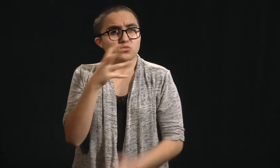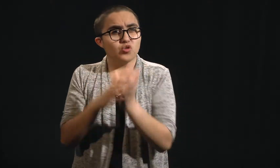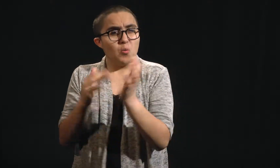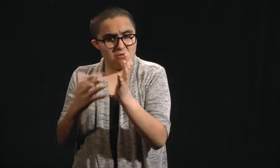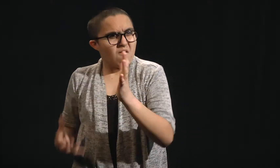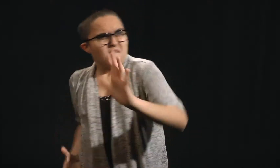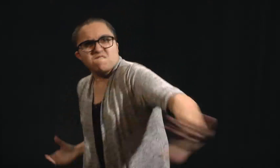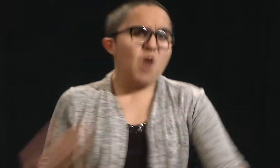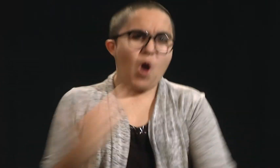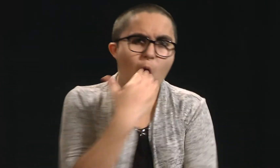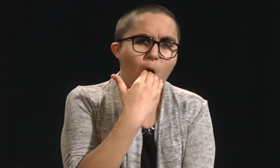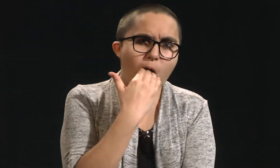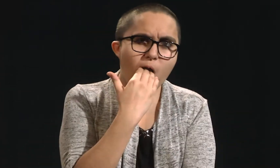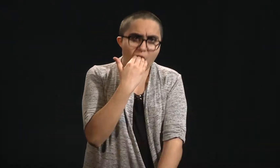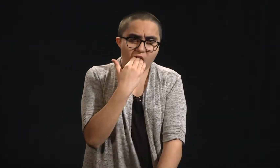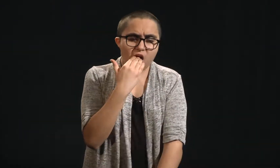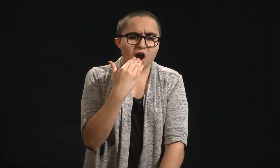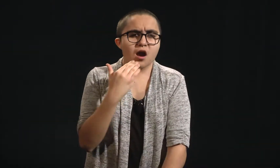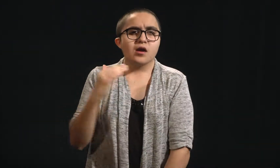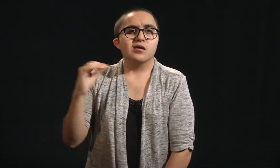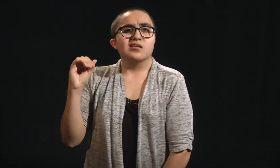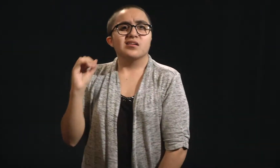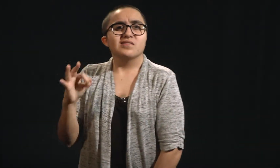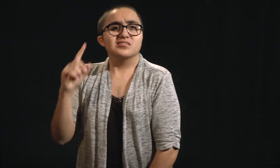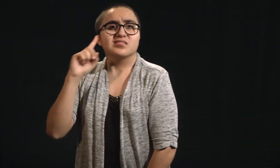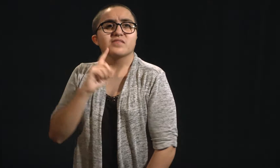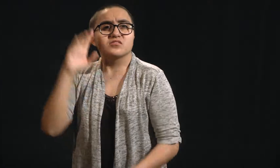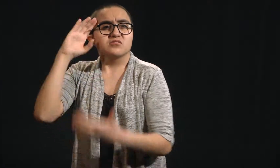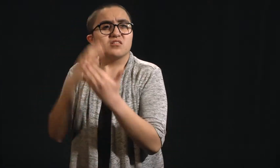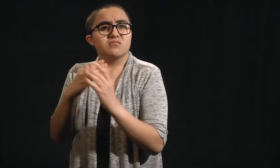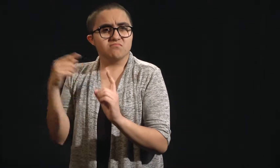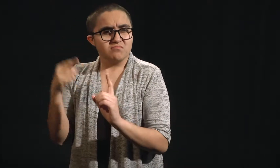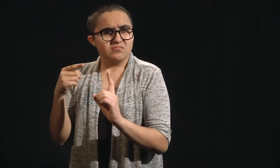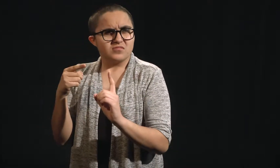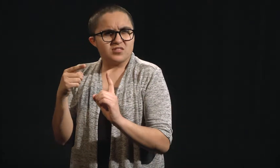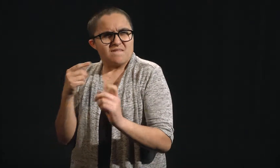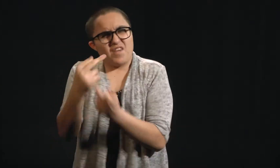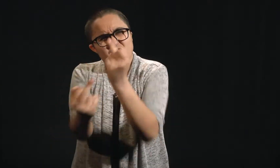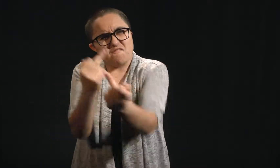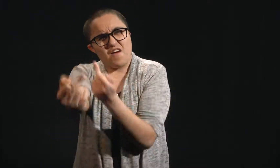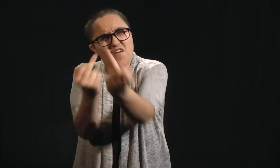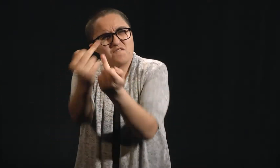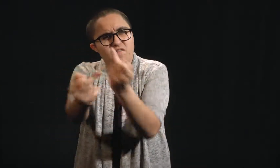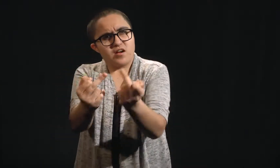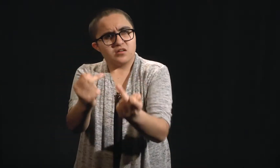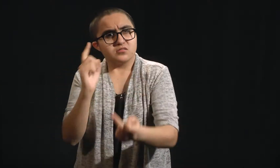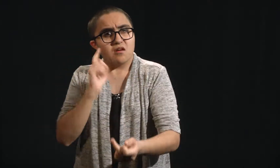the mother shoves a bar of soap in his mouth. If a deaf son begins cussing "fuck, fuck, fuck",